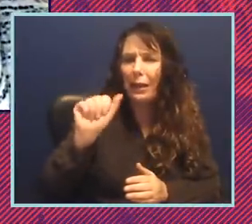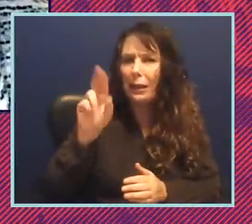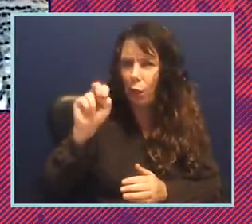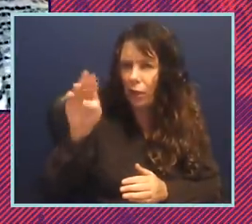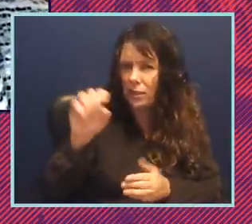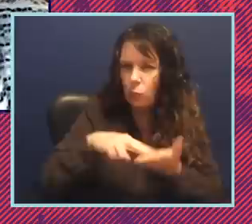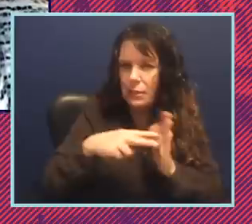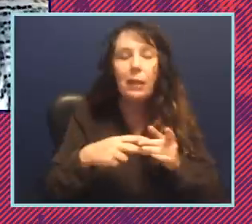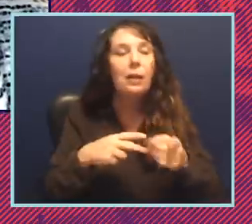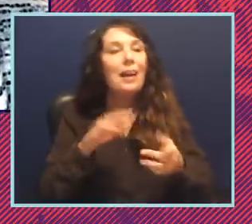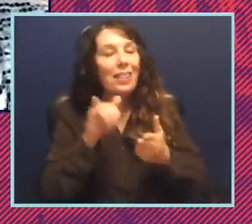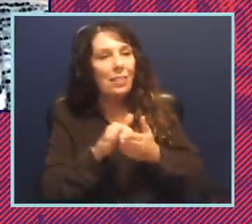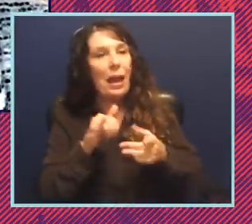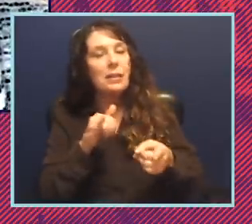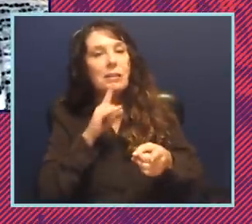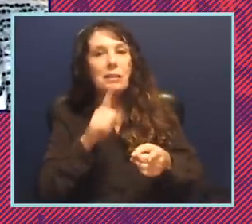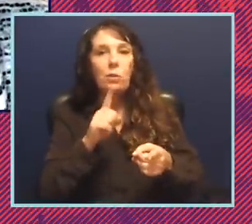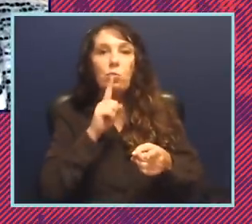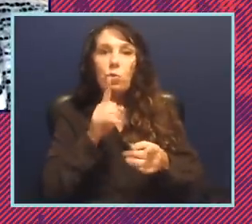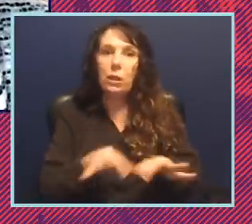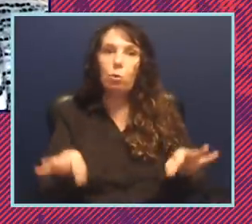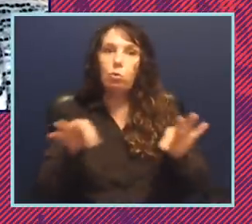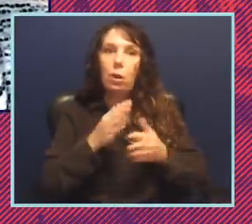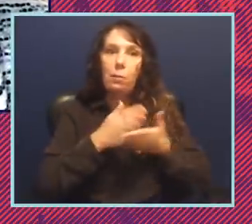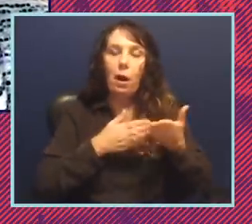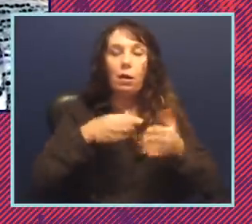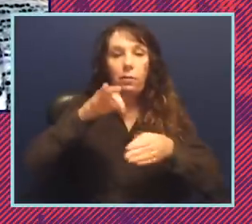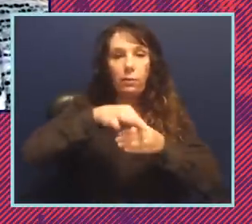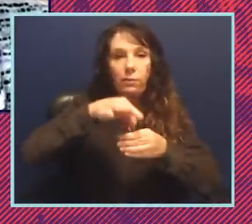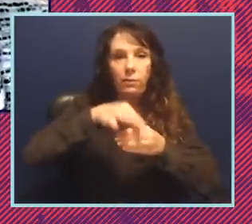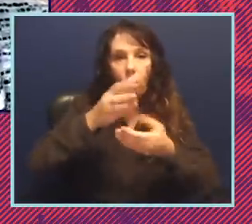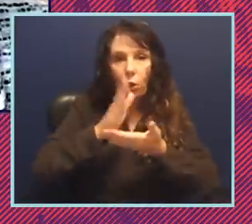pre-clearance was the very critical feature of the voting rights act landmark voting rights act that